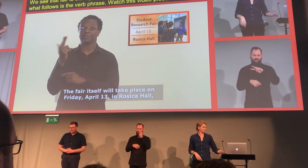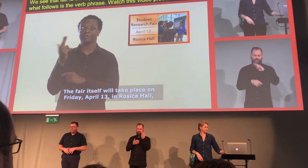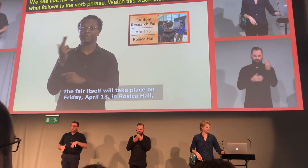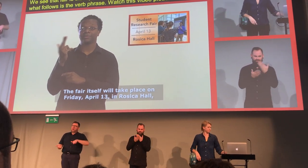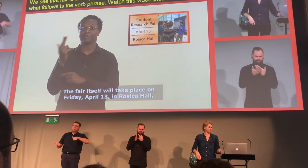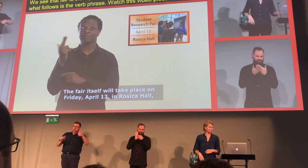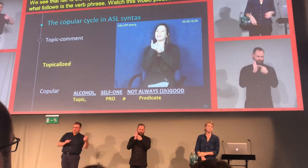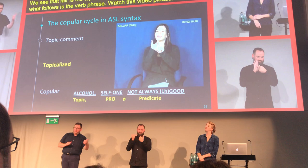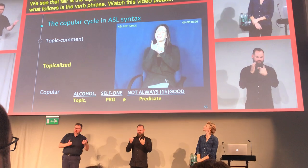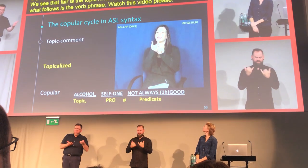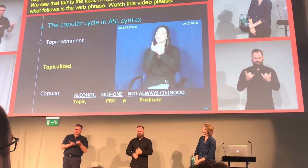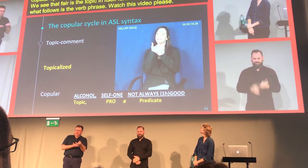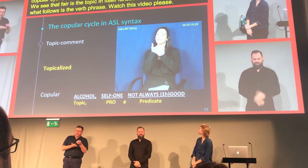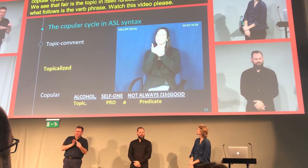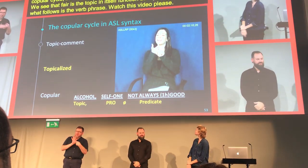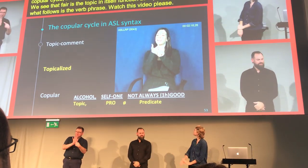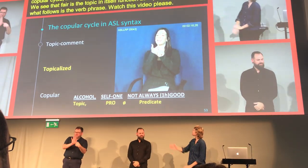[Presenter] I have another example for you.